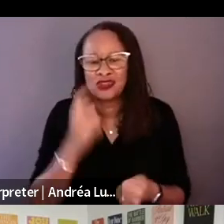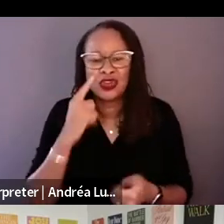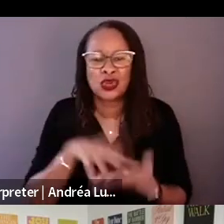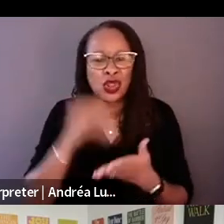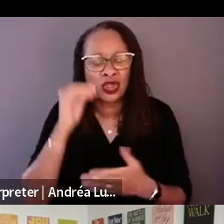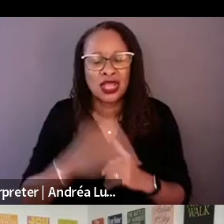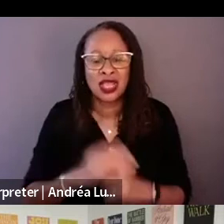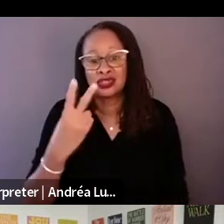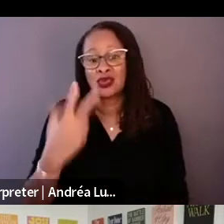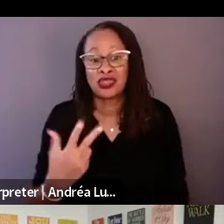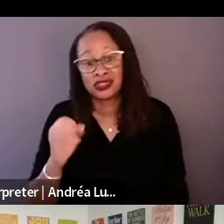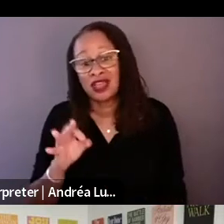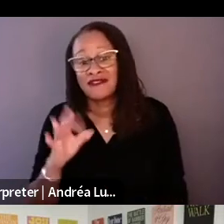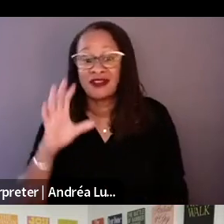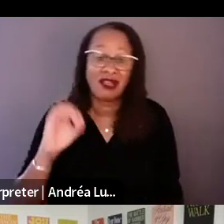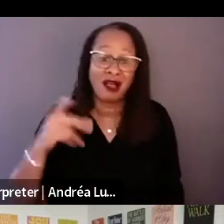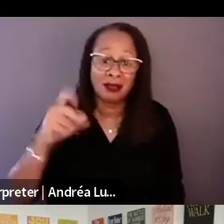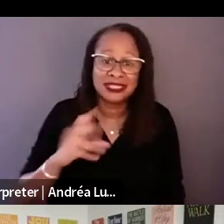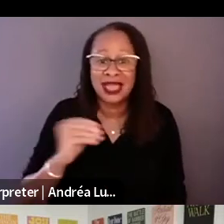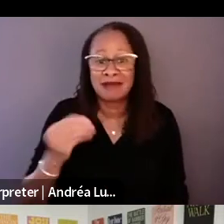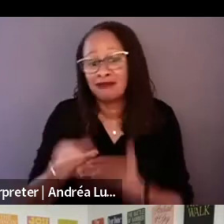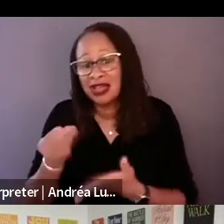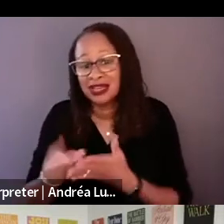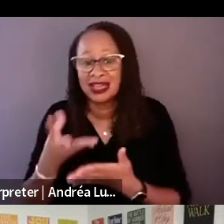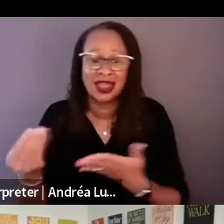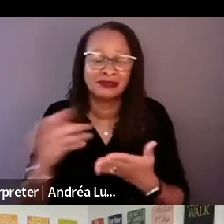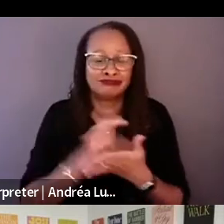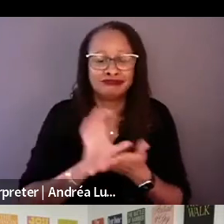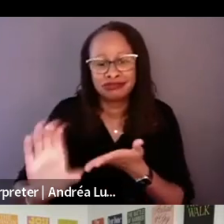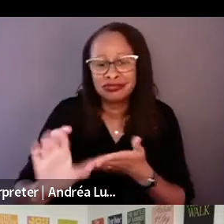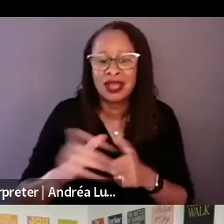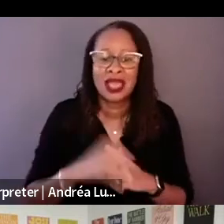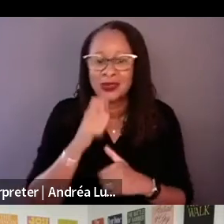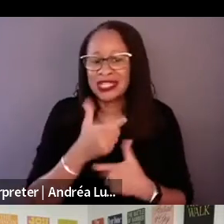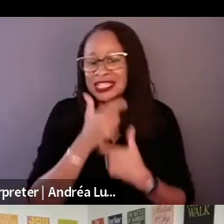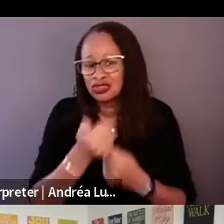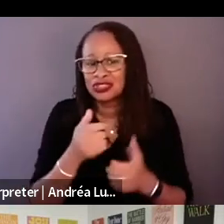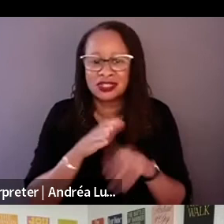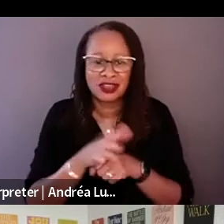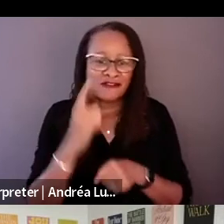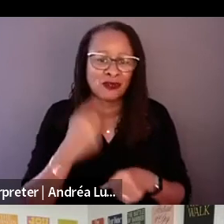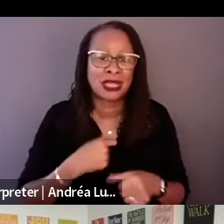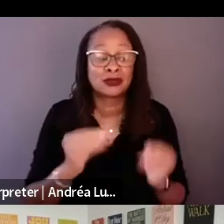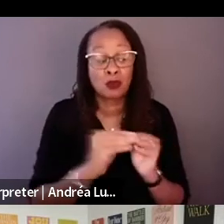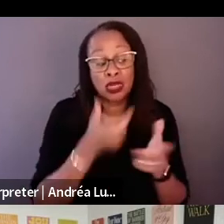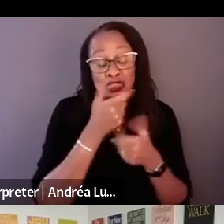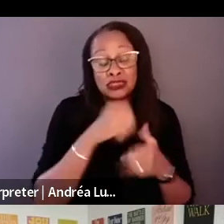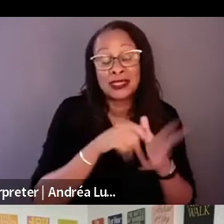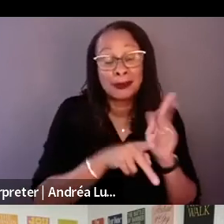It was not interesting enough to me. I was more into the people.